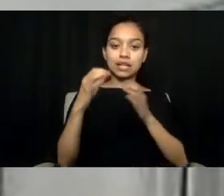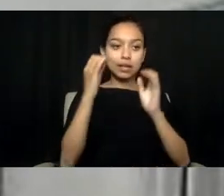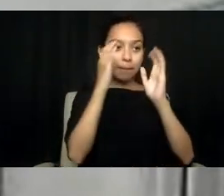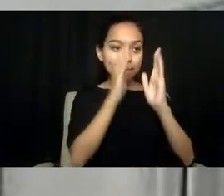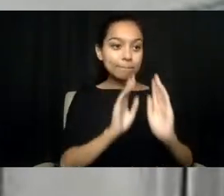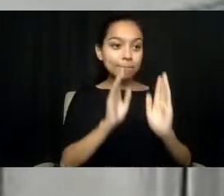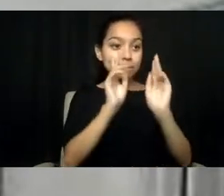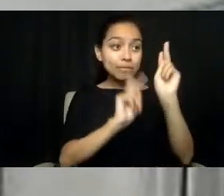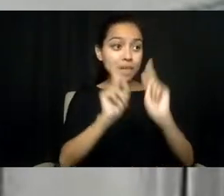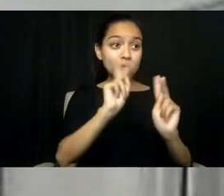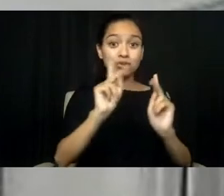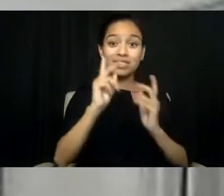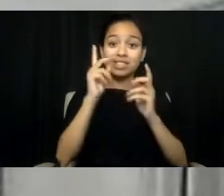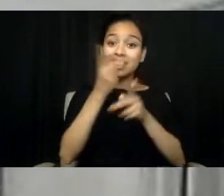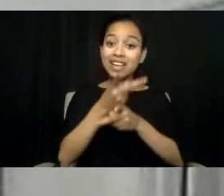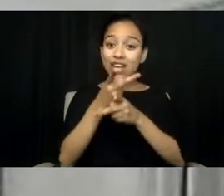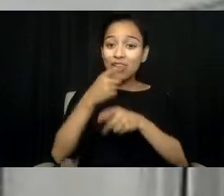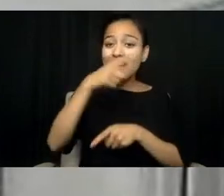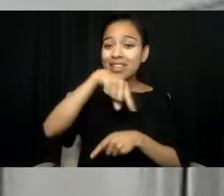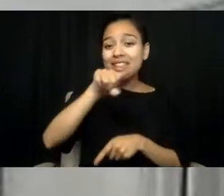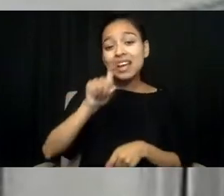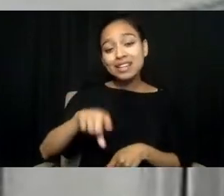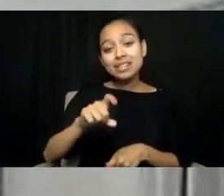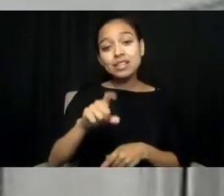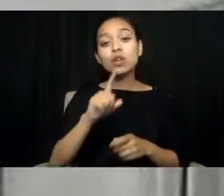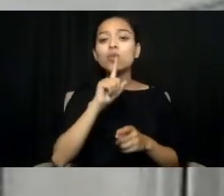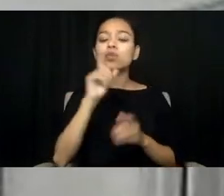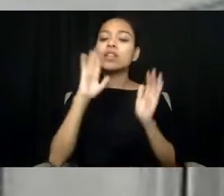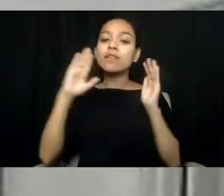with a focus on cultural humility.